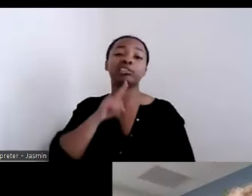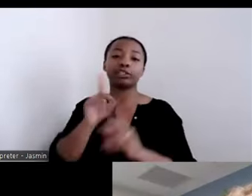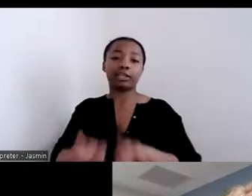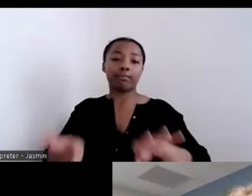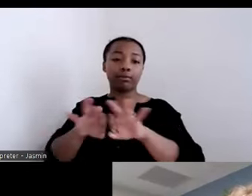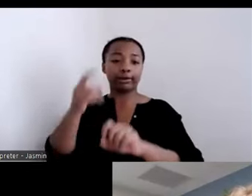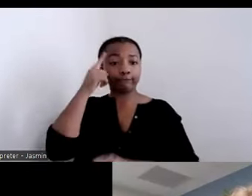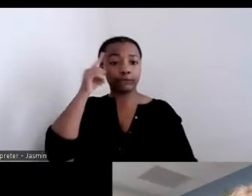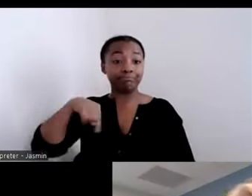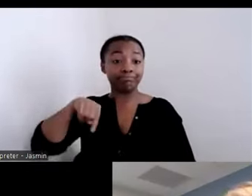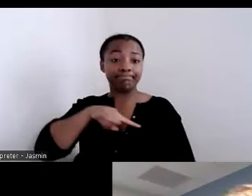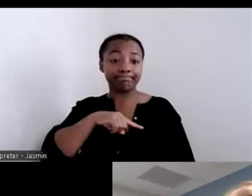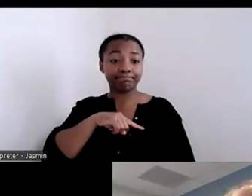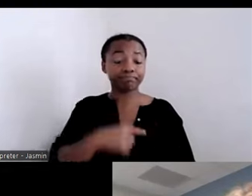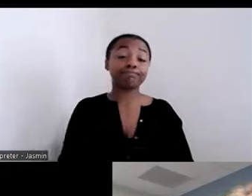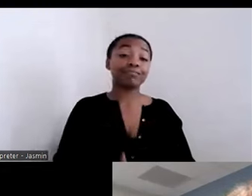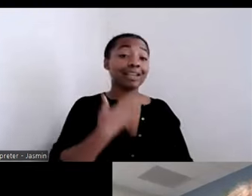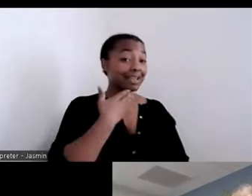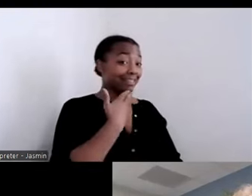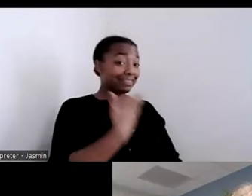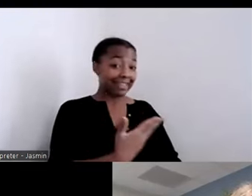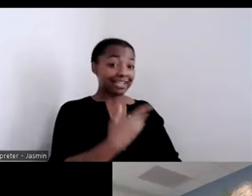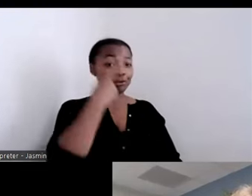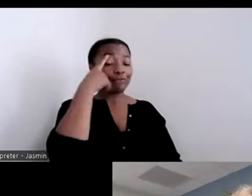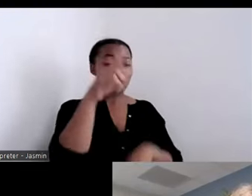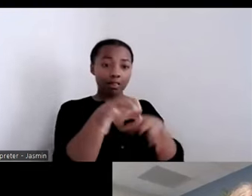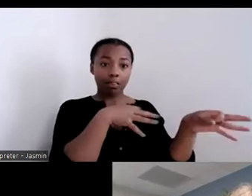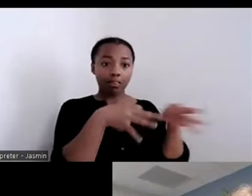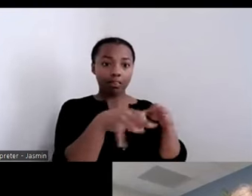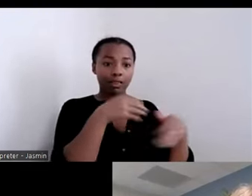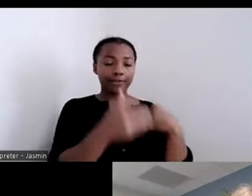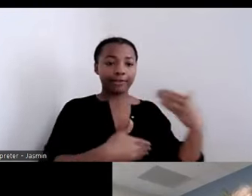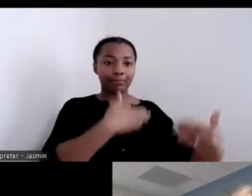at a time with one Housing Authority at a time to build the relationships and